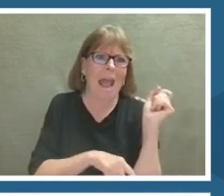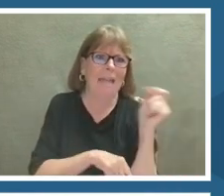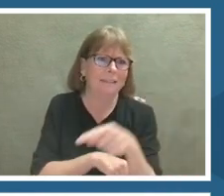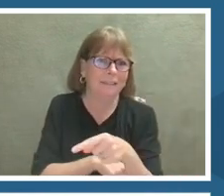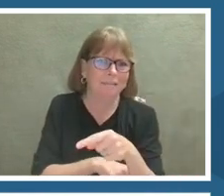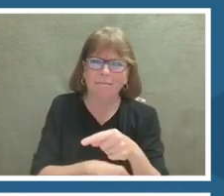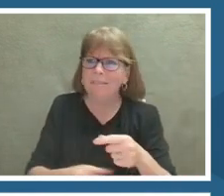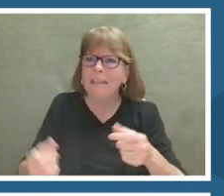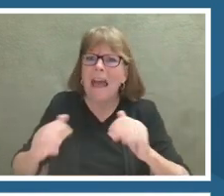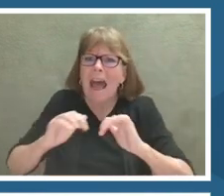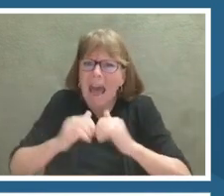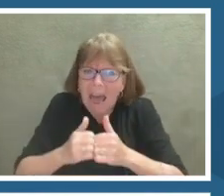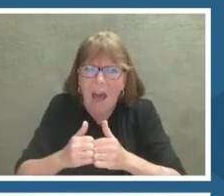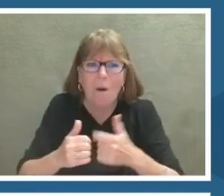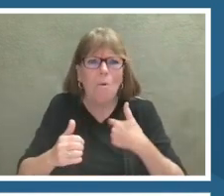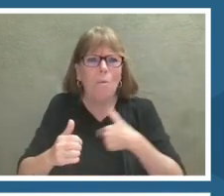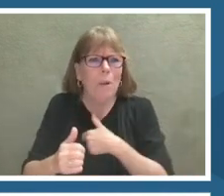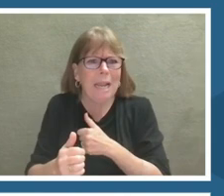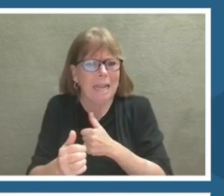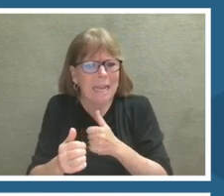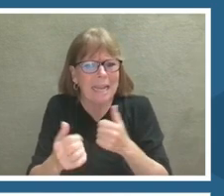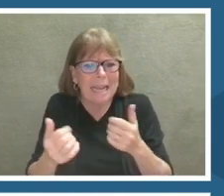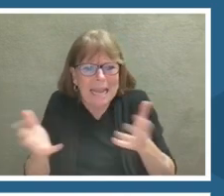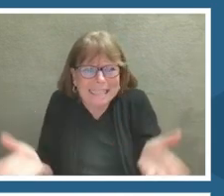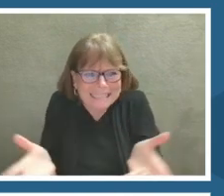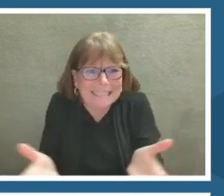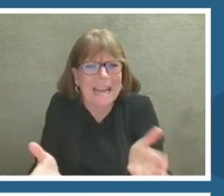How do we get our students to care about climate change?